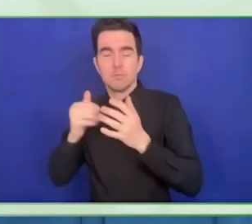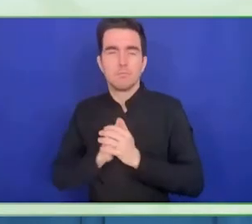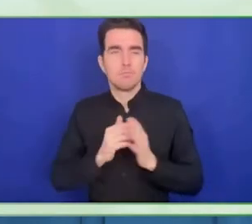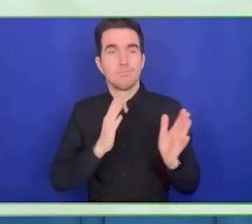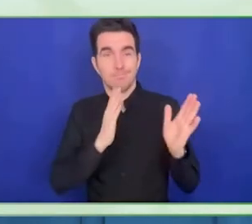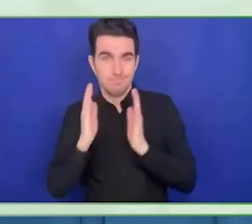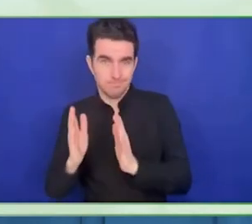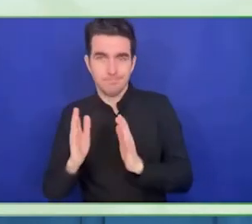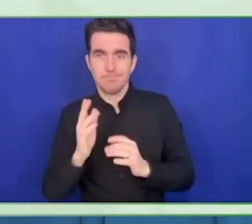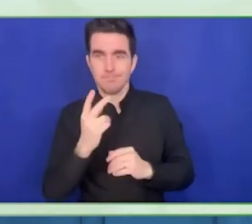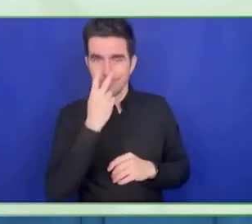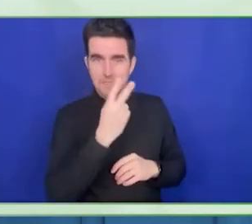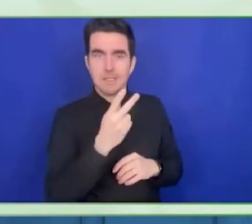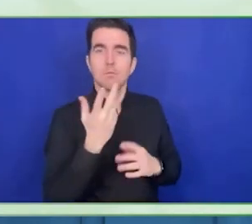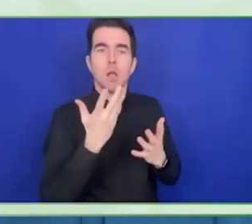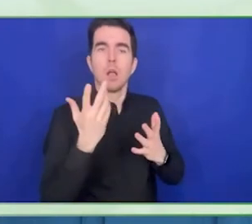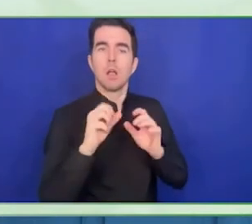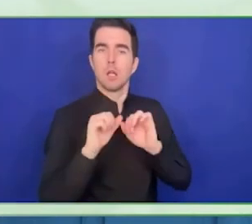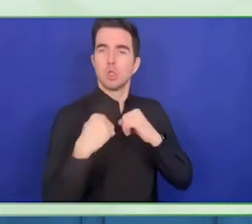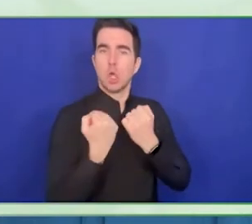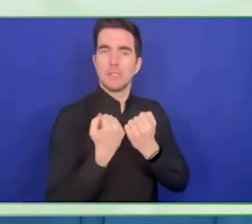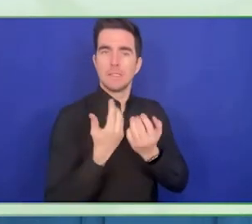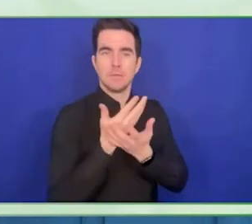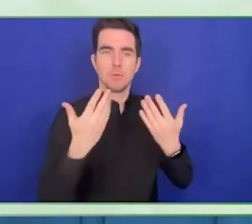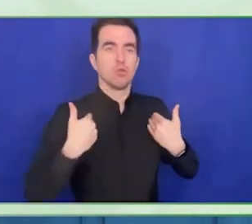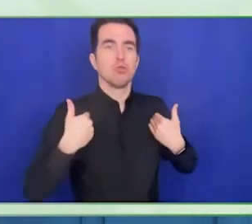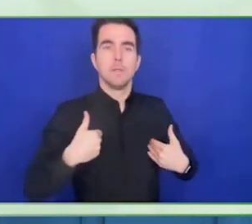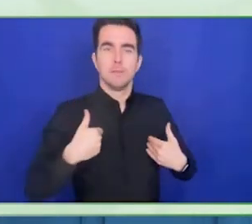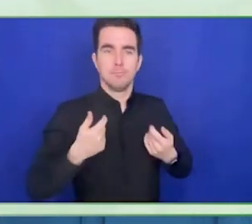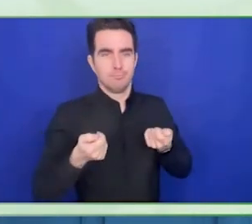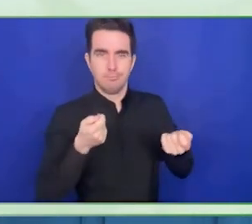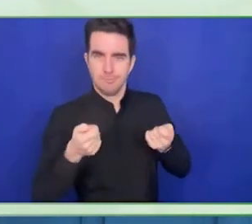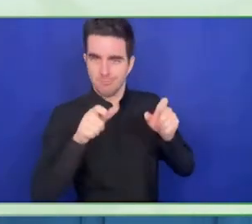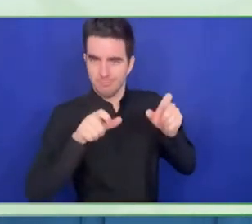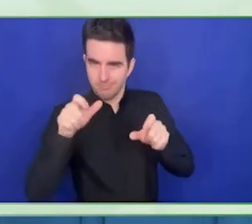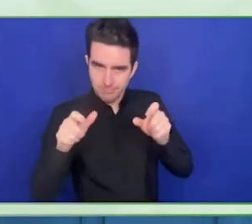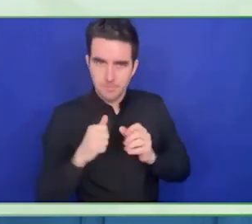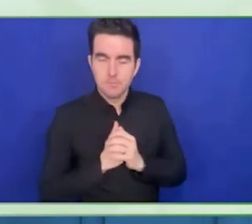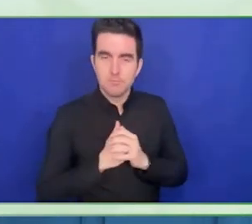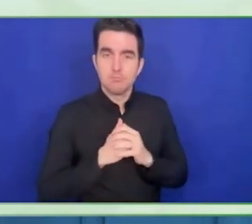the Americans with Disabilities Act, US law that complete have to be